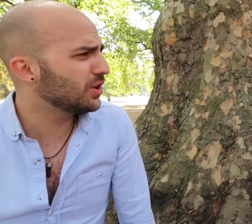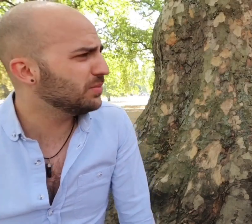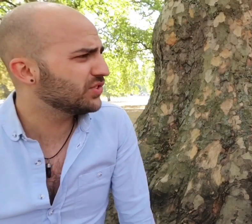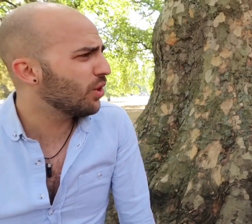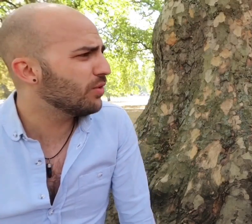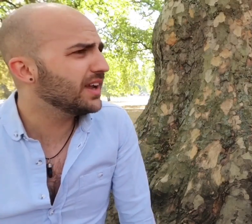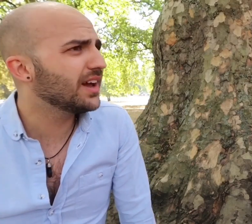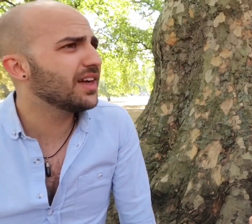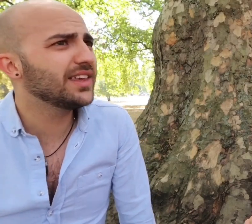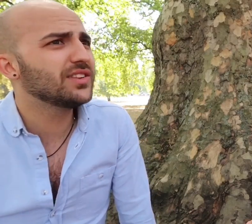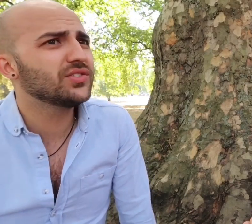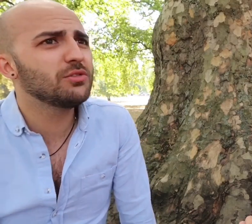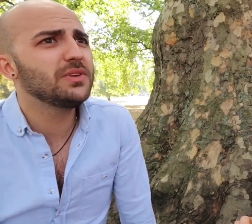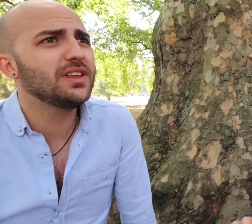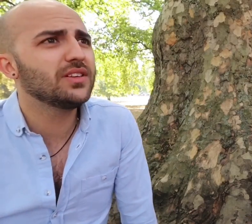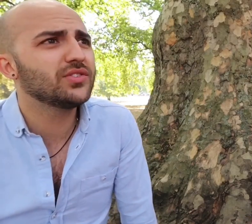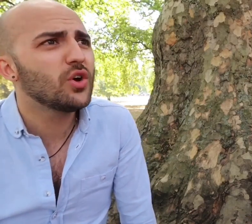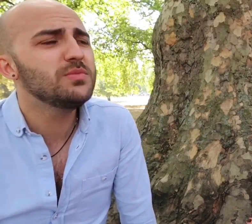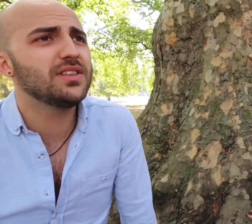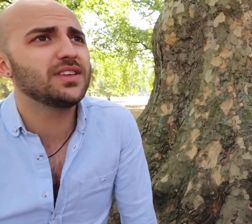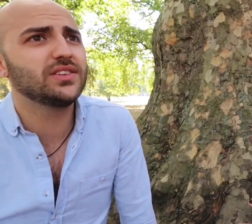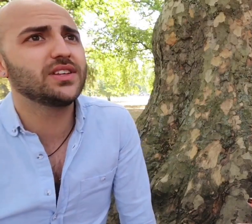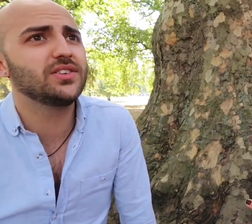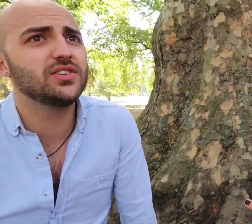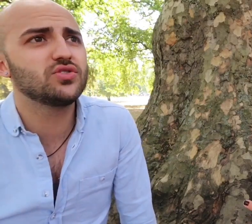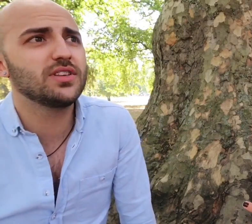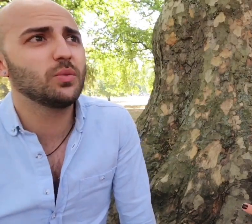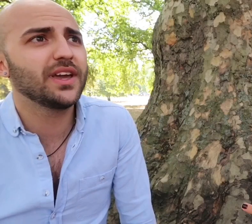don't be sorry I think there's so me so many things in this industry that we're